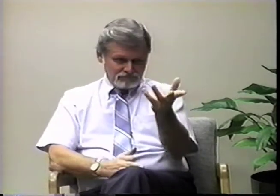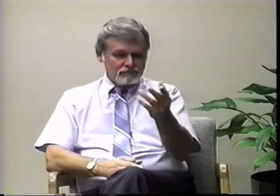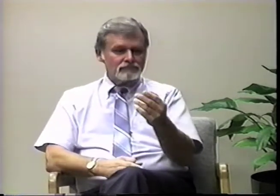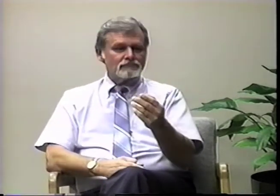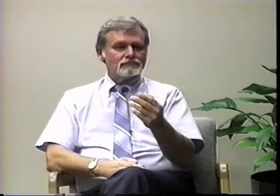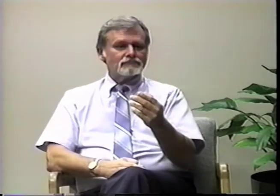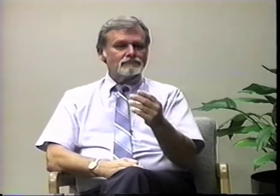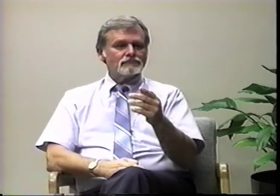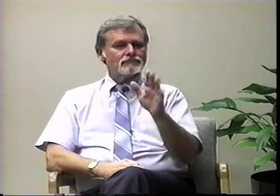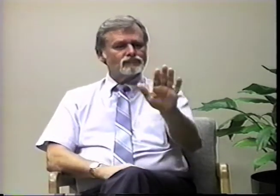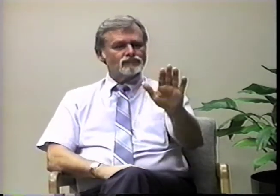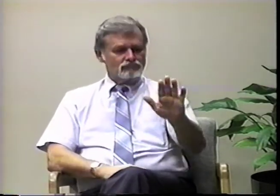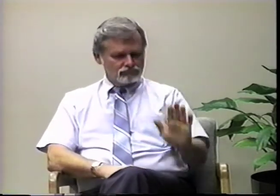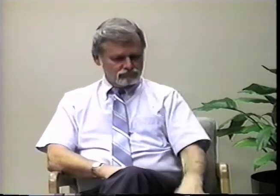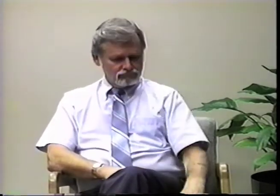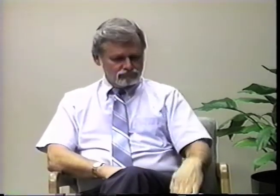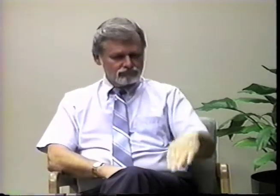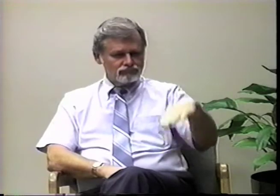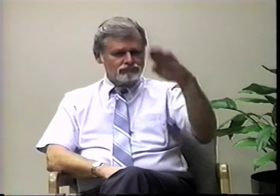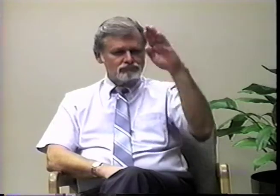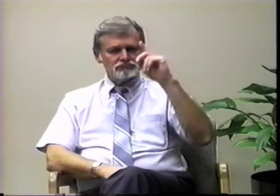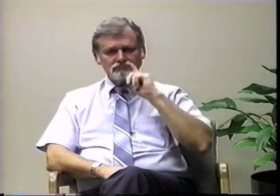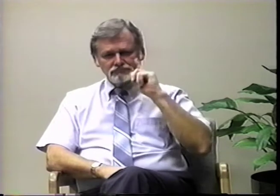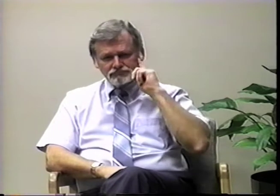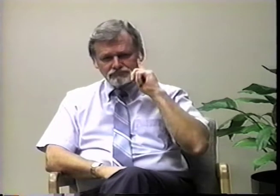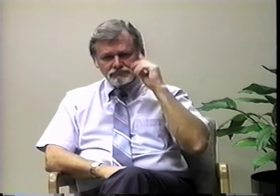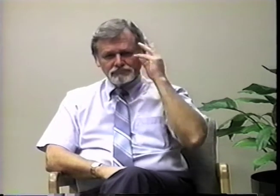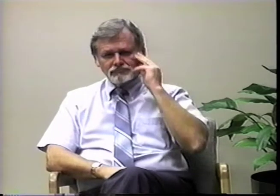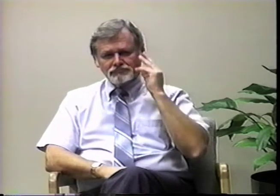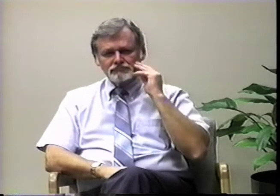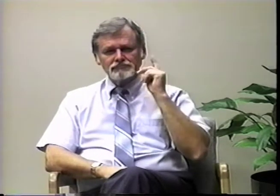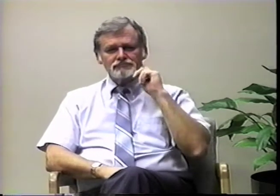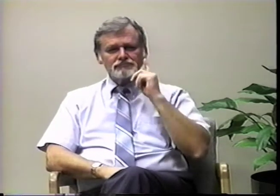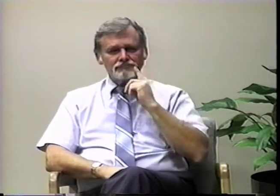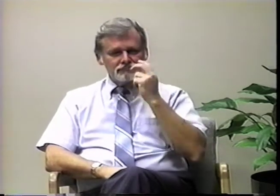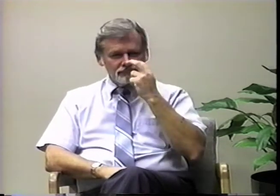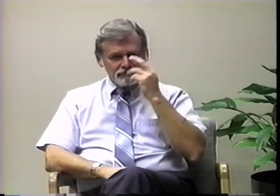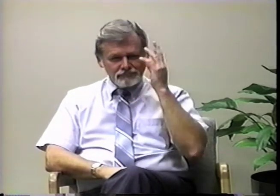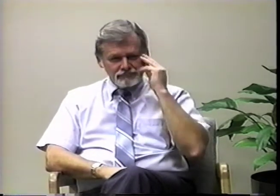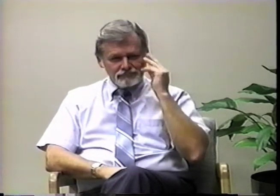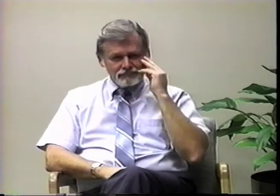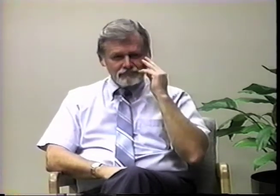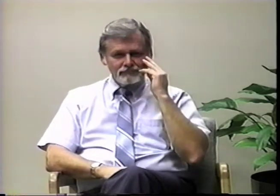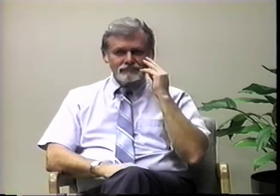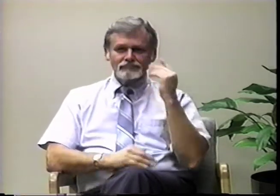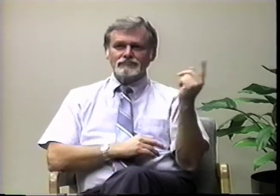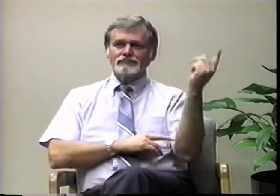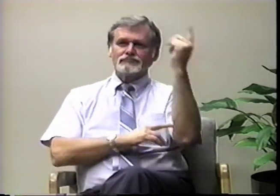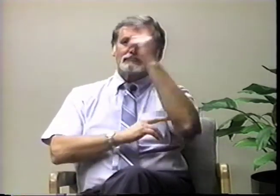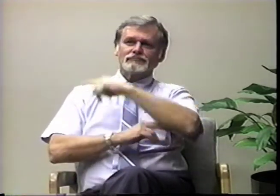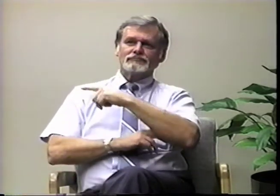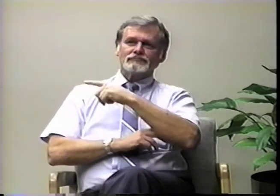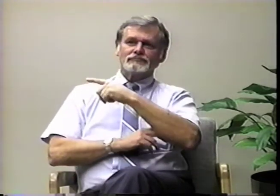If the two of you could share with us some more of your experiences growing up.